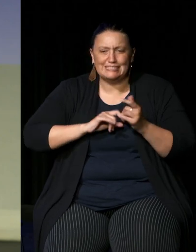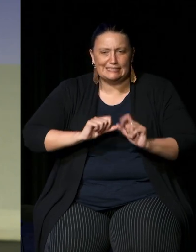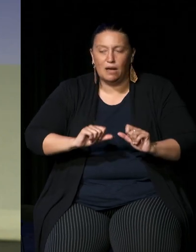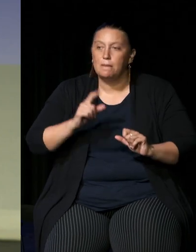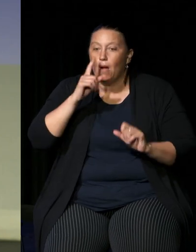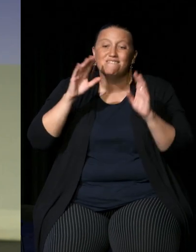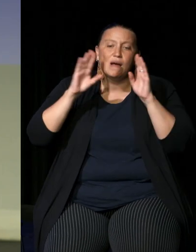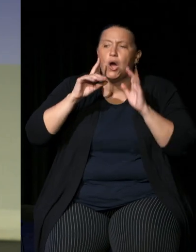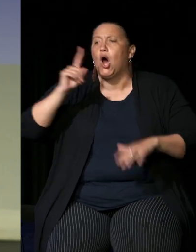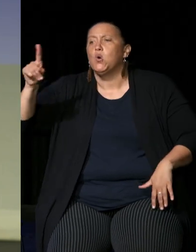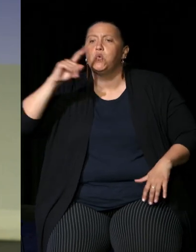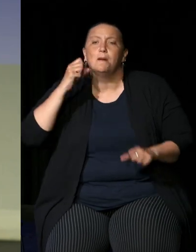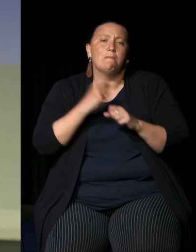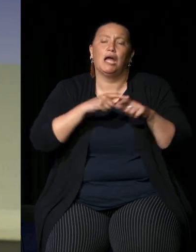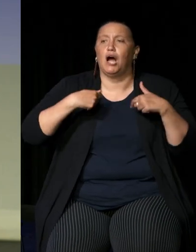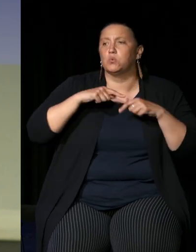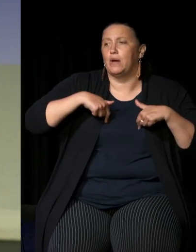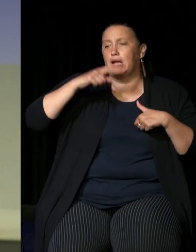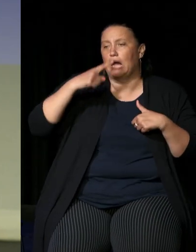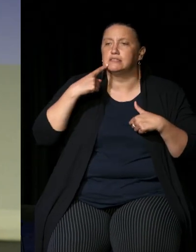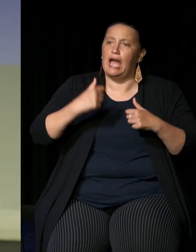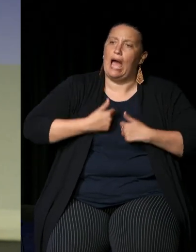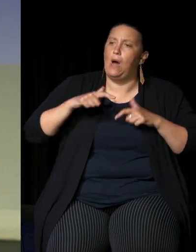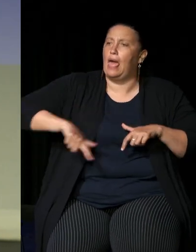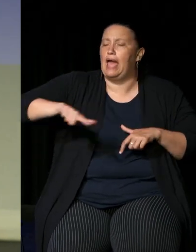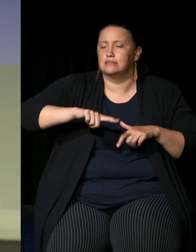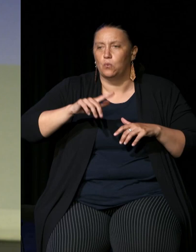things like it's going to undermine sovereignty so this is a real concern for Indigenous people right